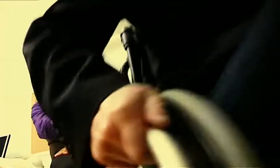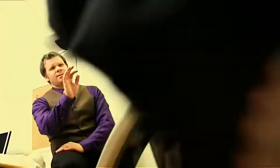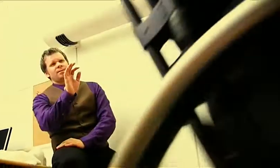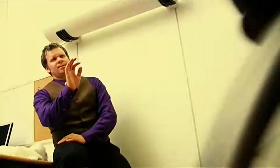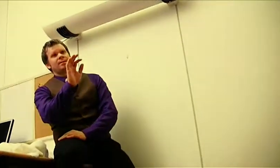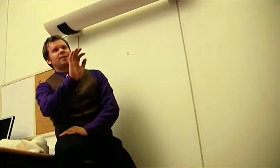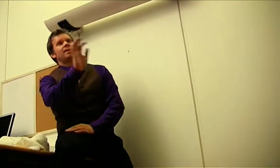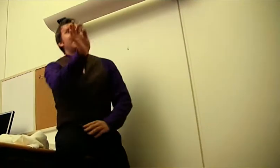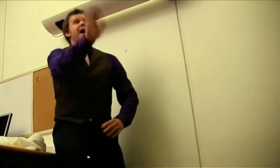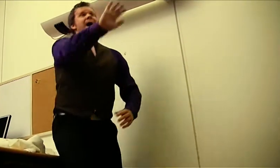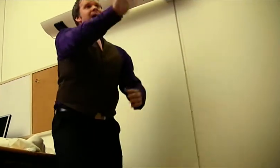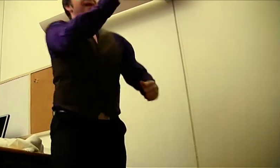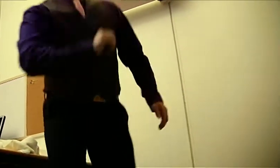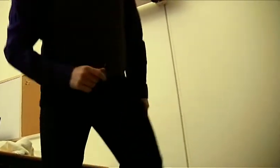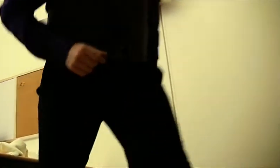What? No!